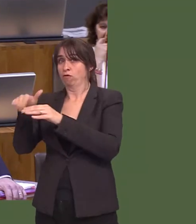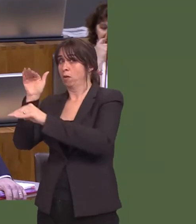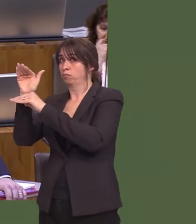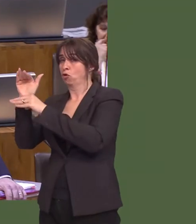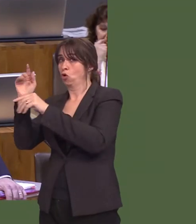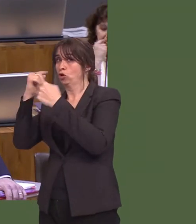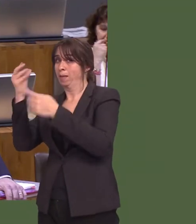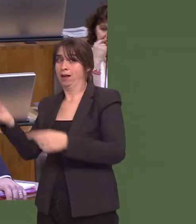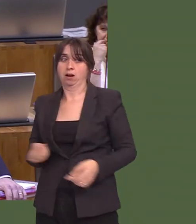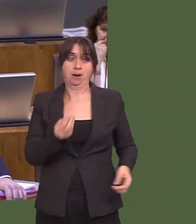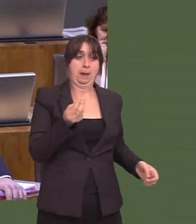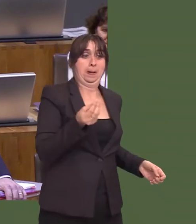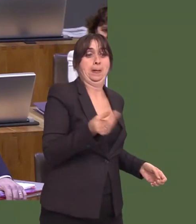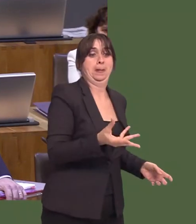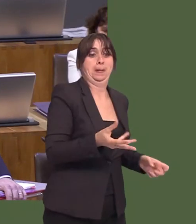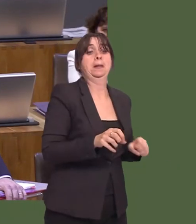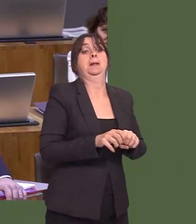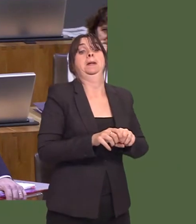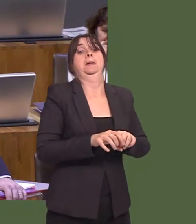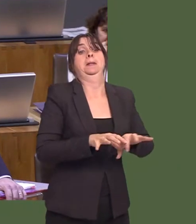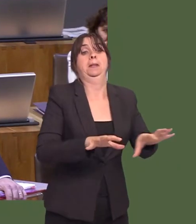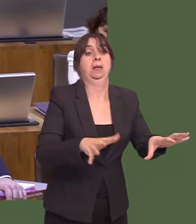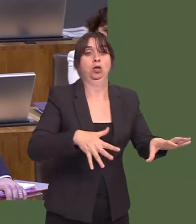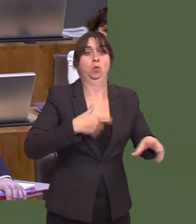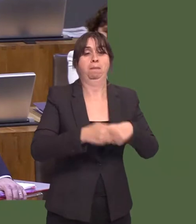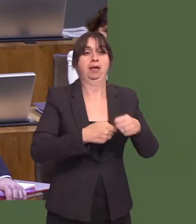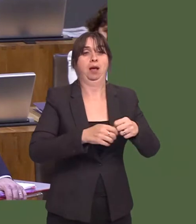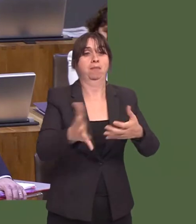without, of course, that creating imbalance elsewhere in terms of biodiversity.